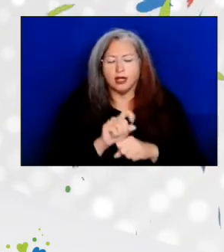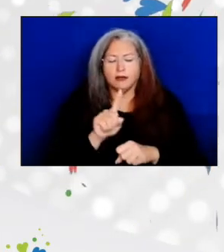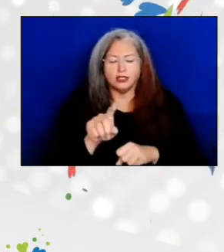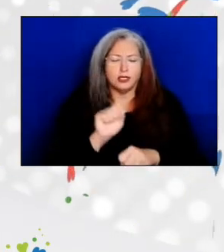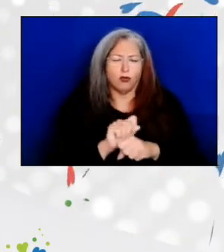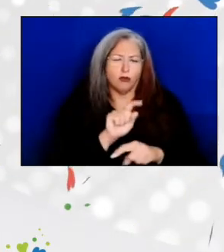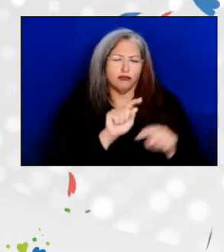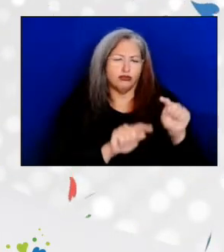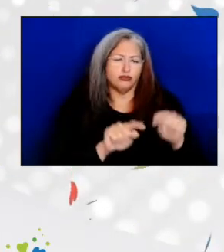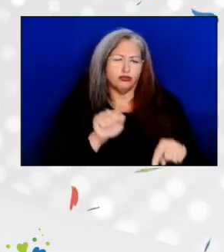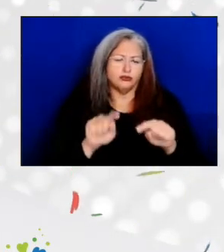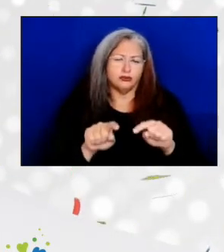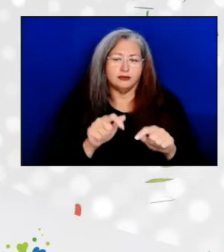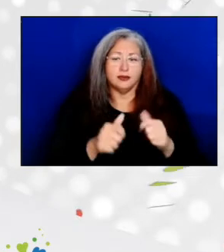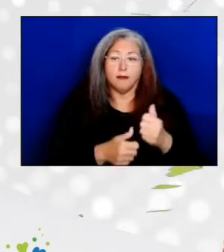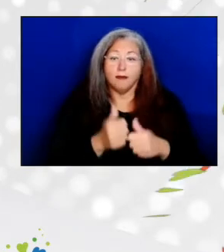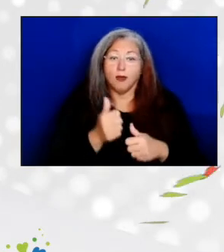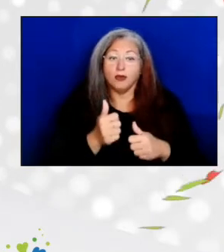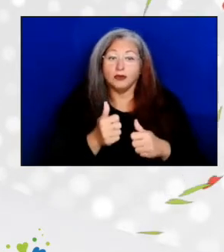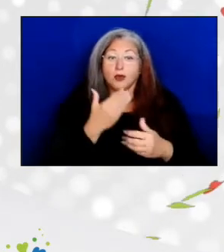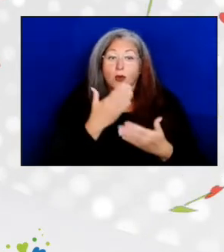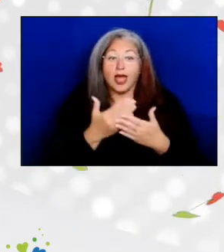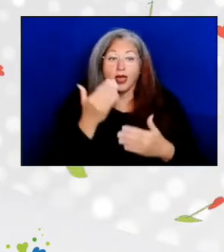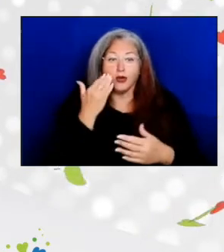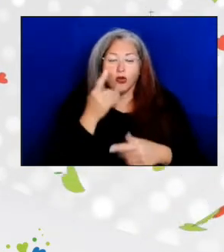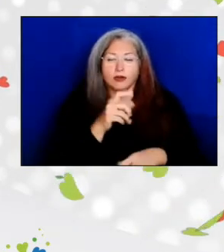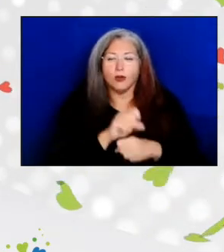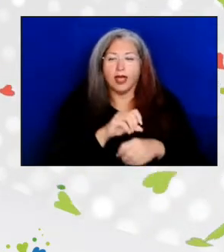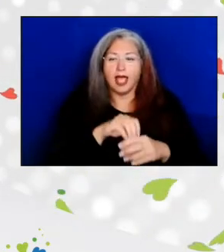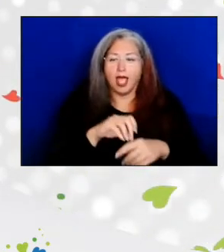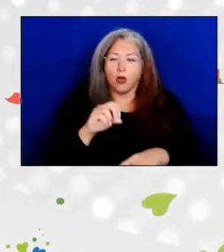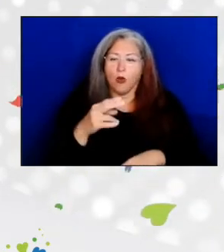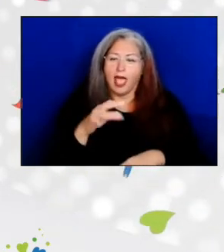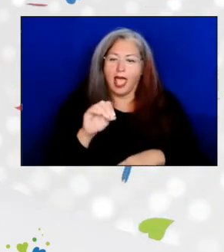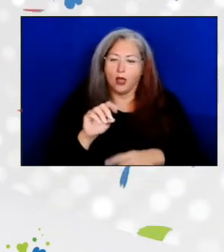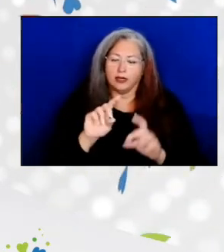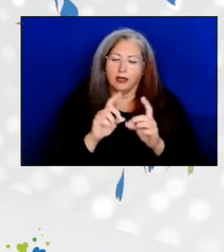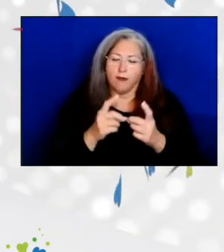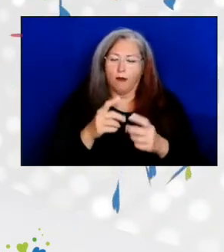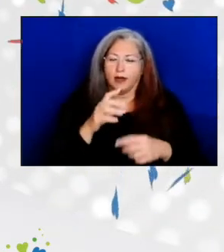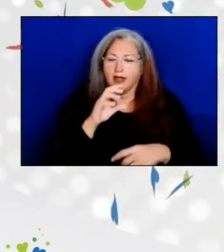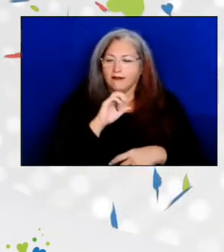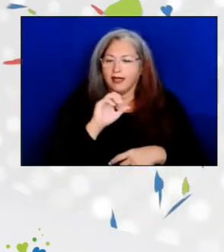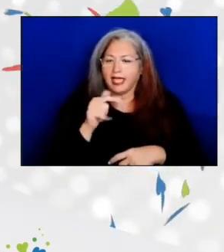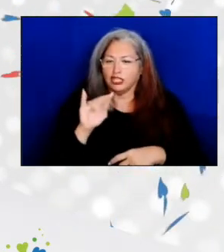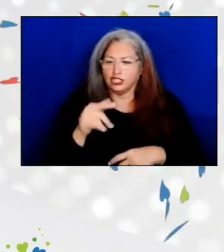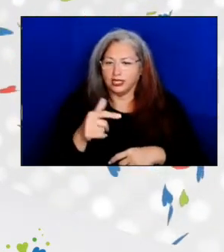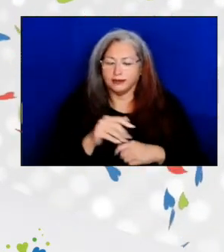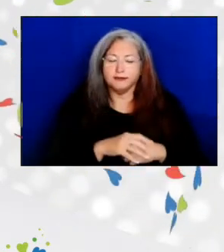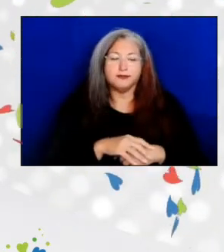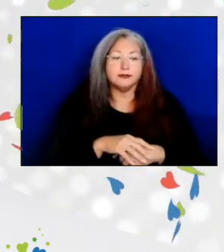The most prominent was her work at the Ohio Department of Aging. And, what some may not know,